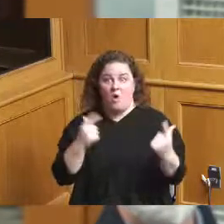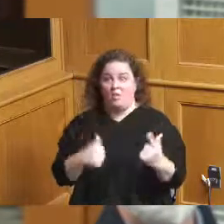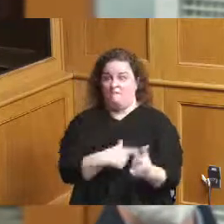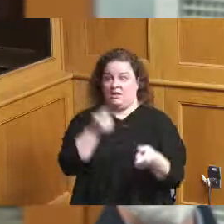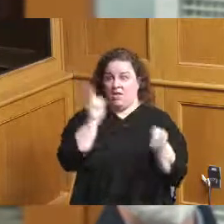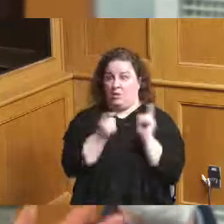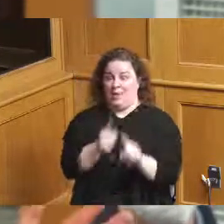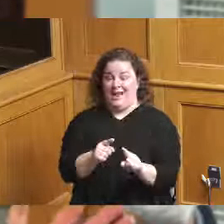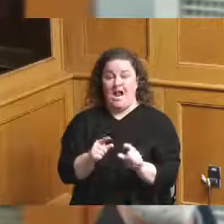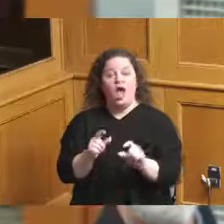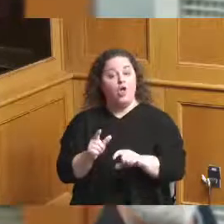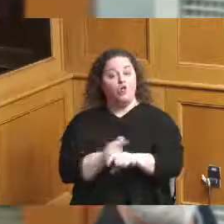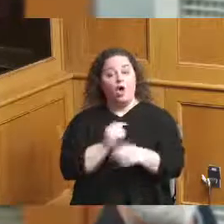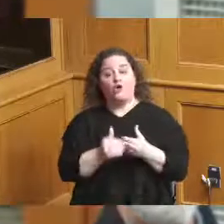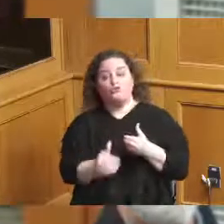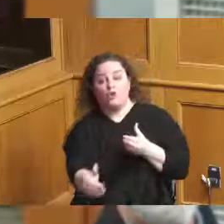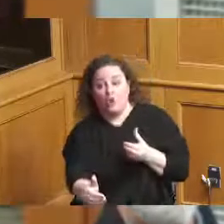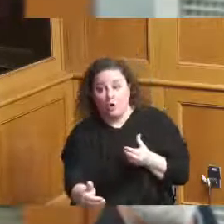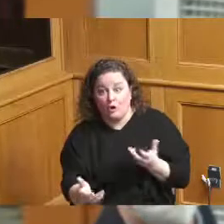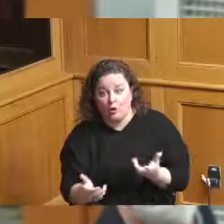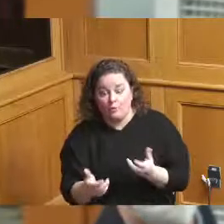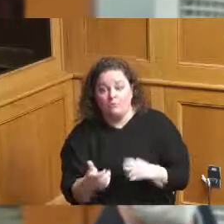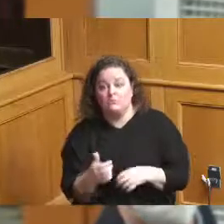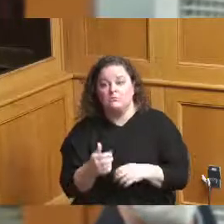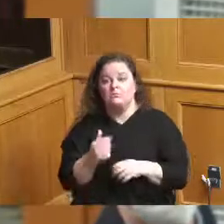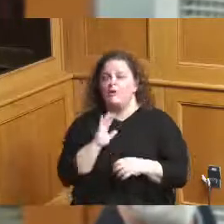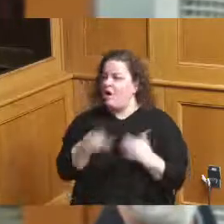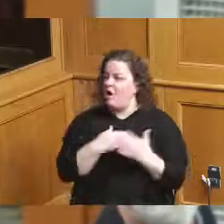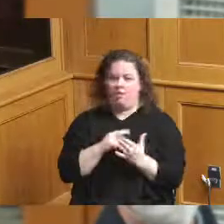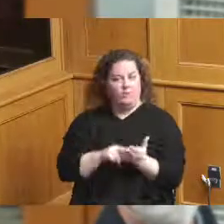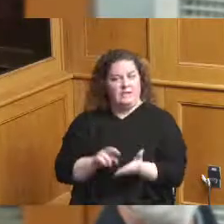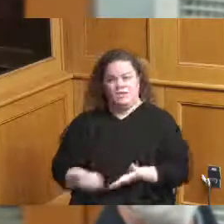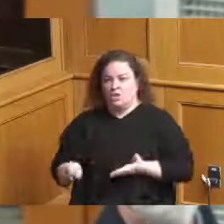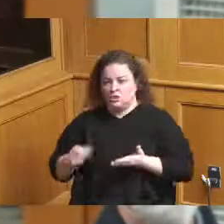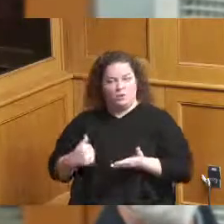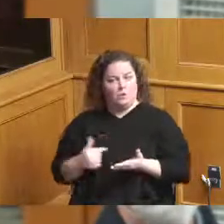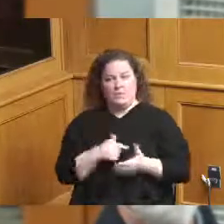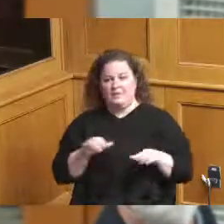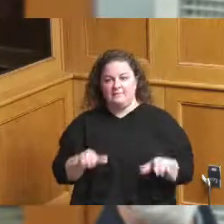the studies that we had done I think everyone that's been looking at this agrees that long